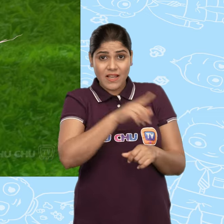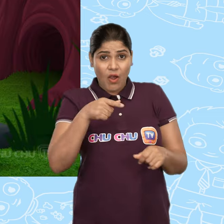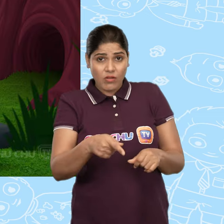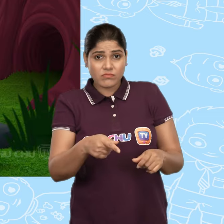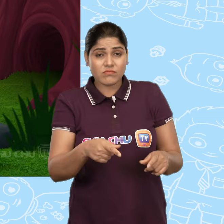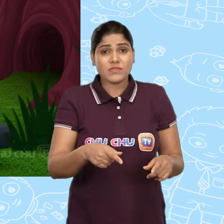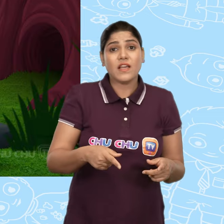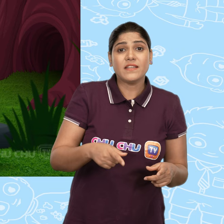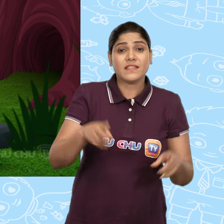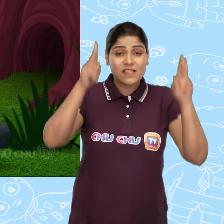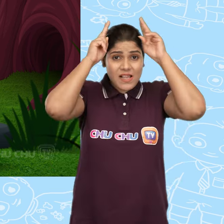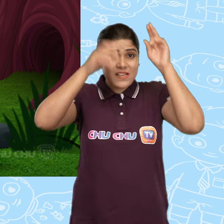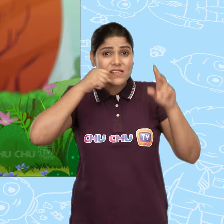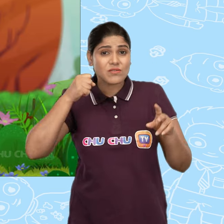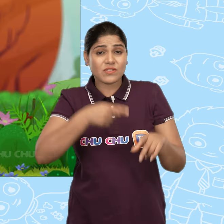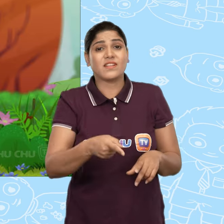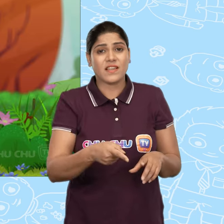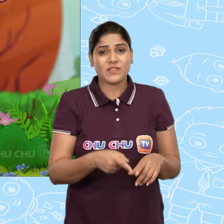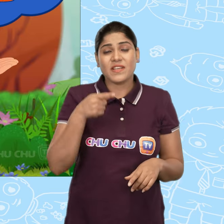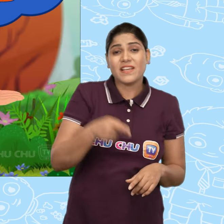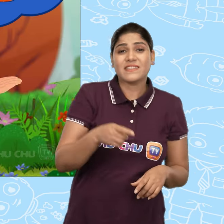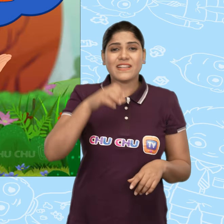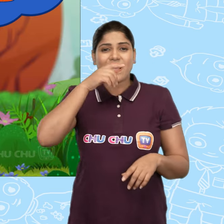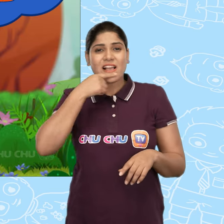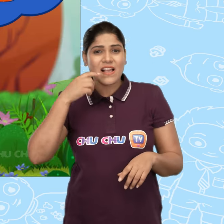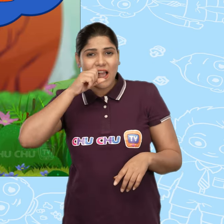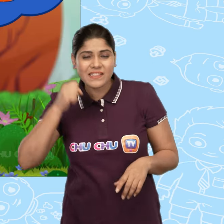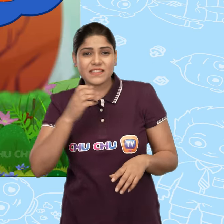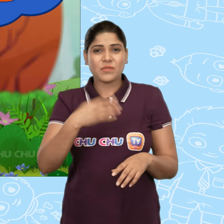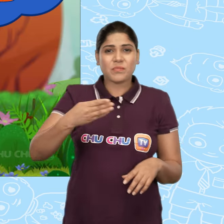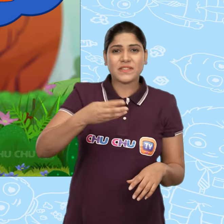These are for the rabbit. Rabbits like to eat carrots and lettuce.